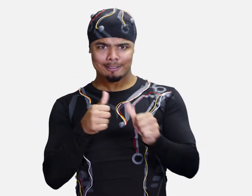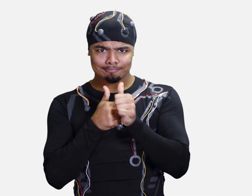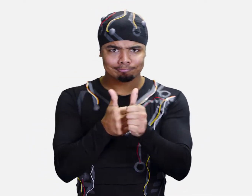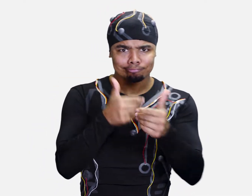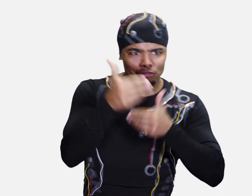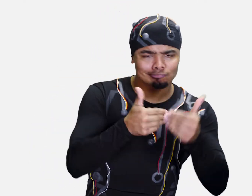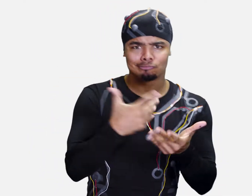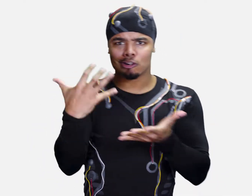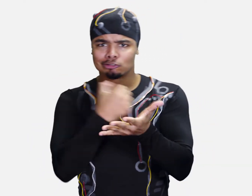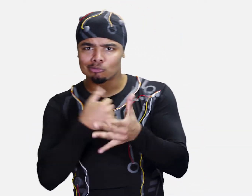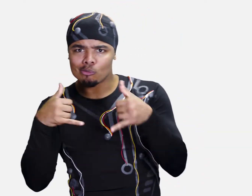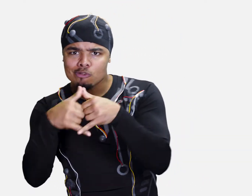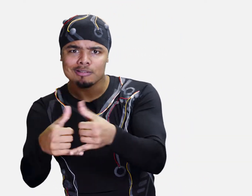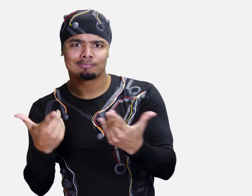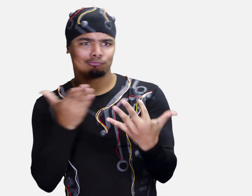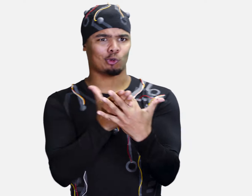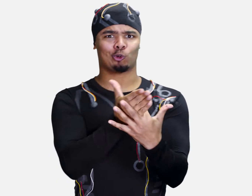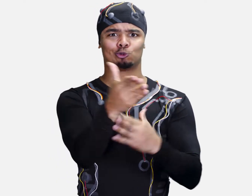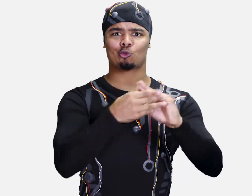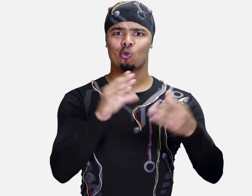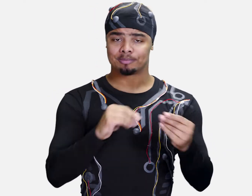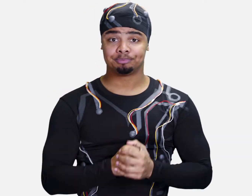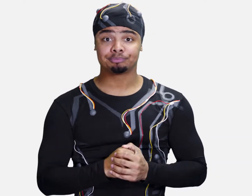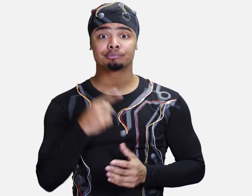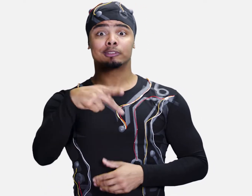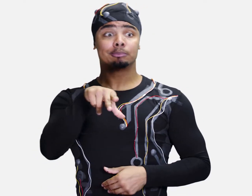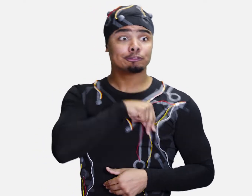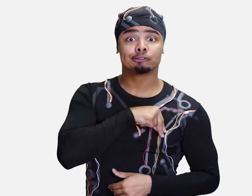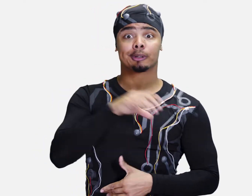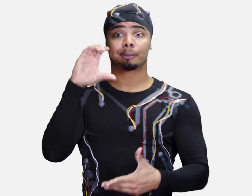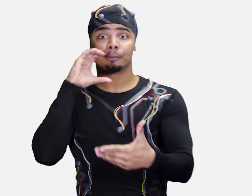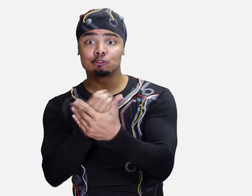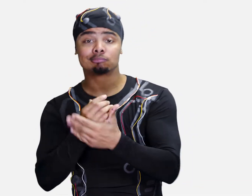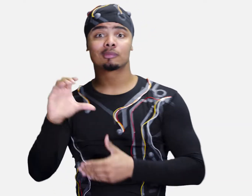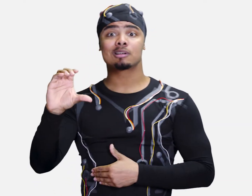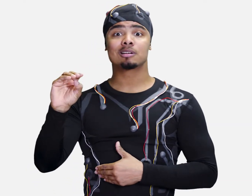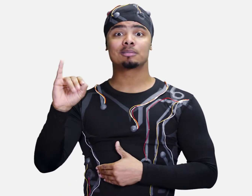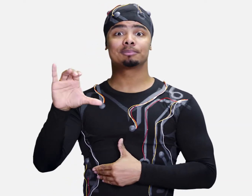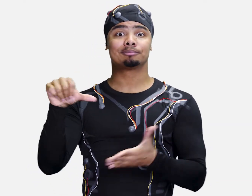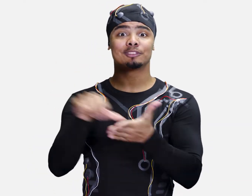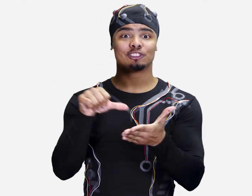and collect rewards at key moments in the game. Unlock badges, photos, and comic pages